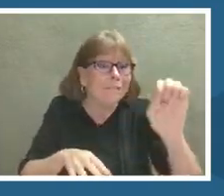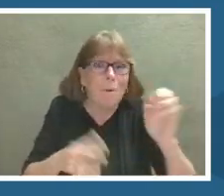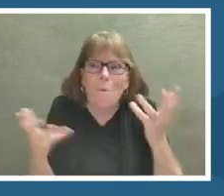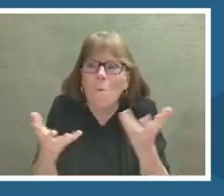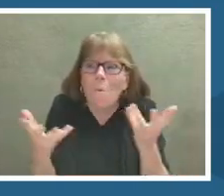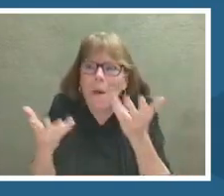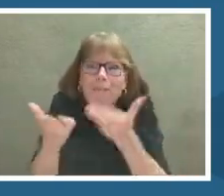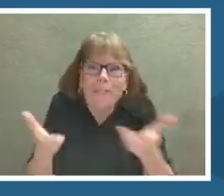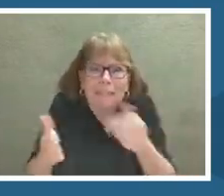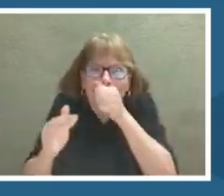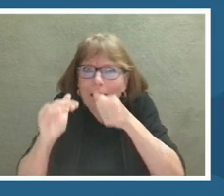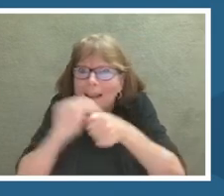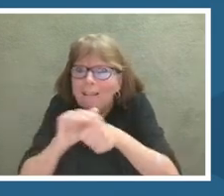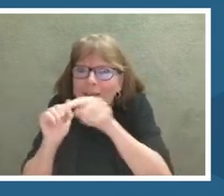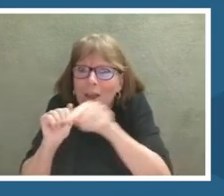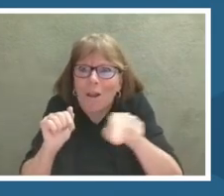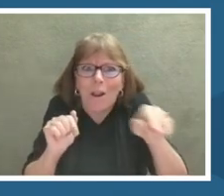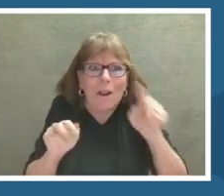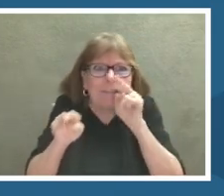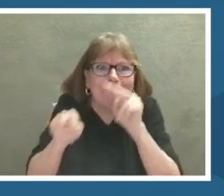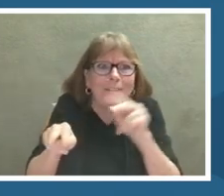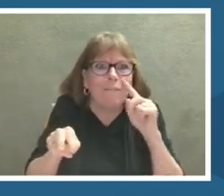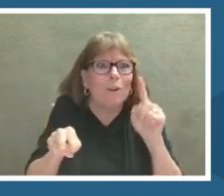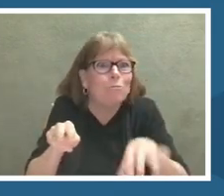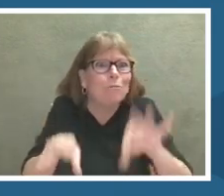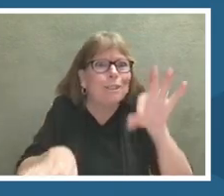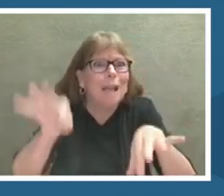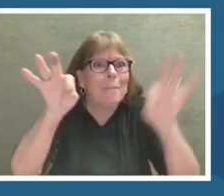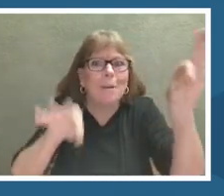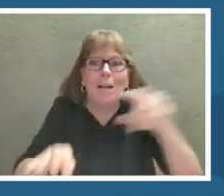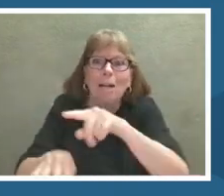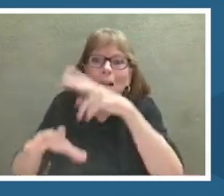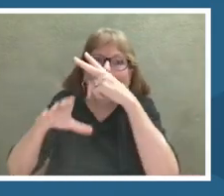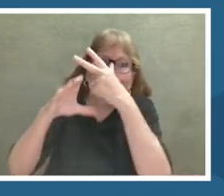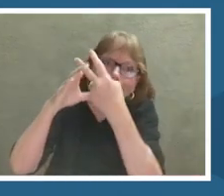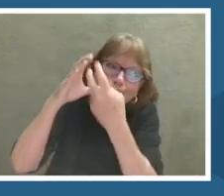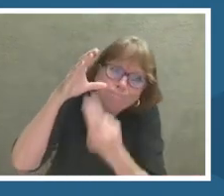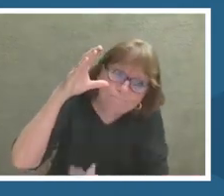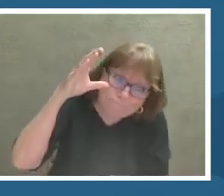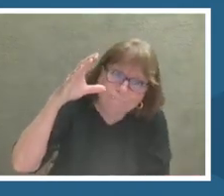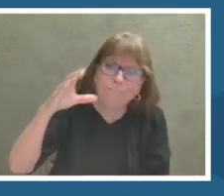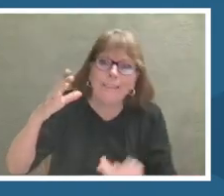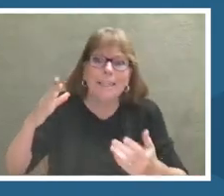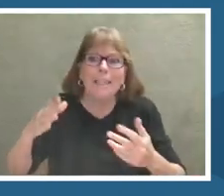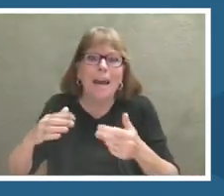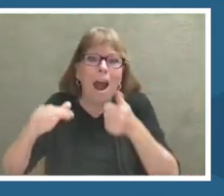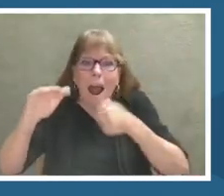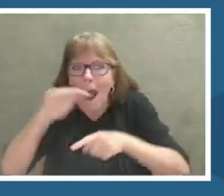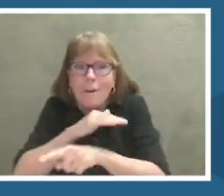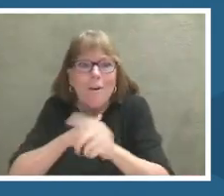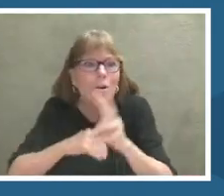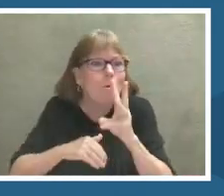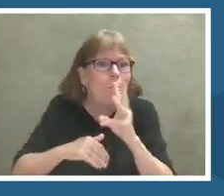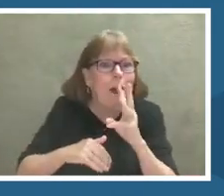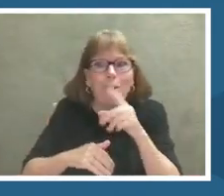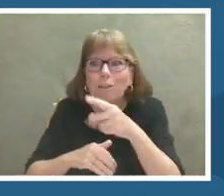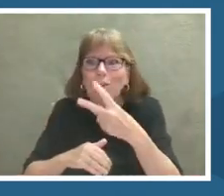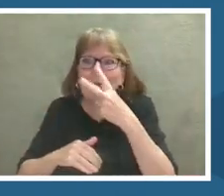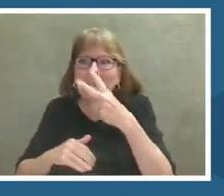Dive into an incredible, underwater invention and the Smithsonian's secret of the sea online game.